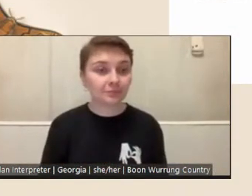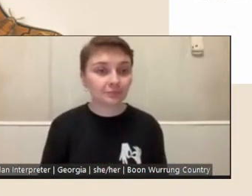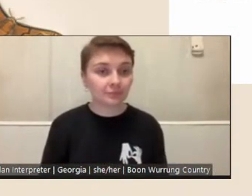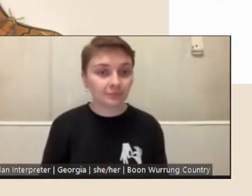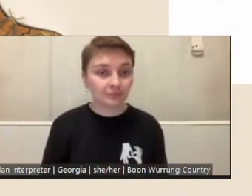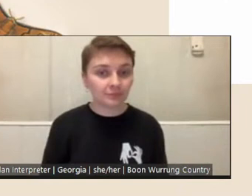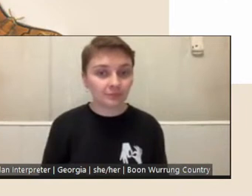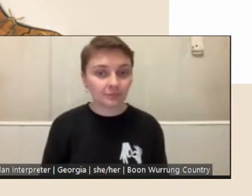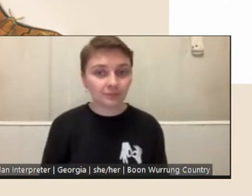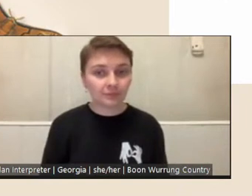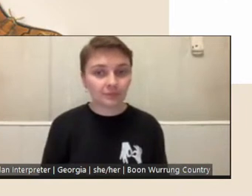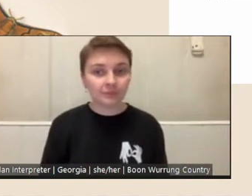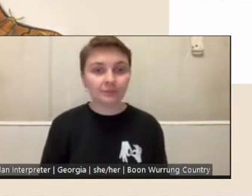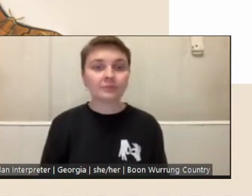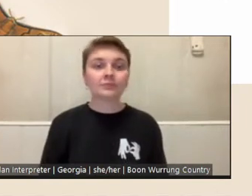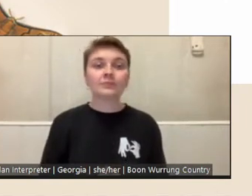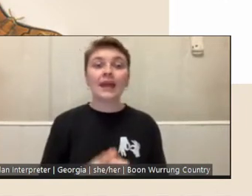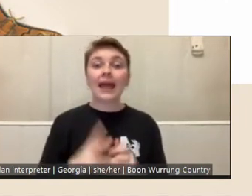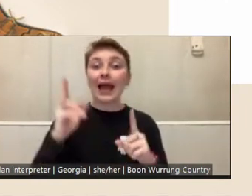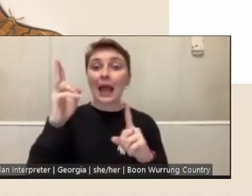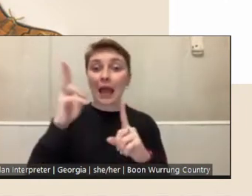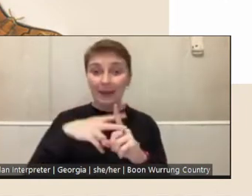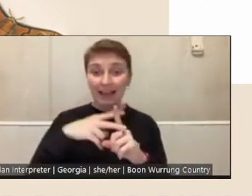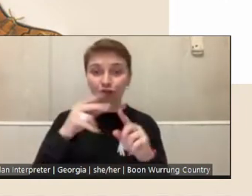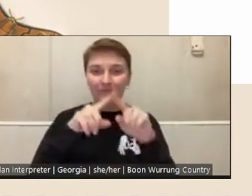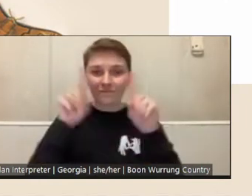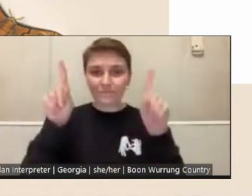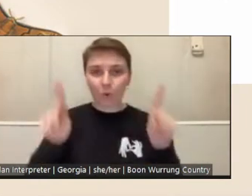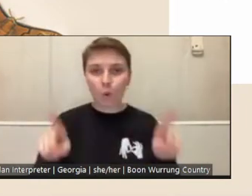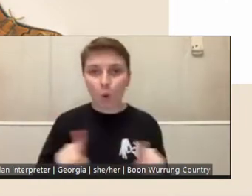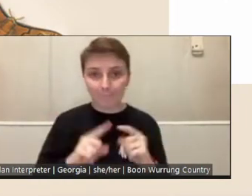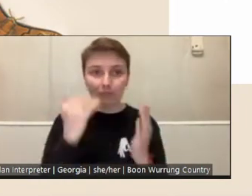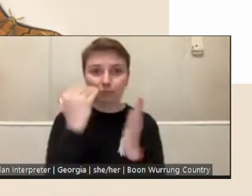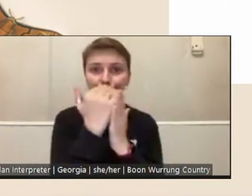So, in the application form, we've included the eligibility questions